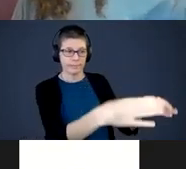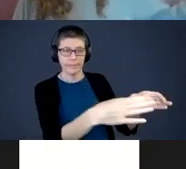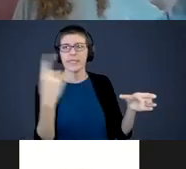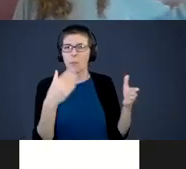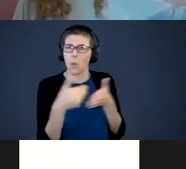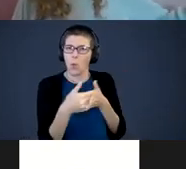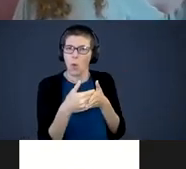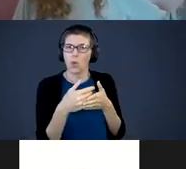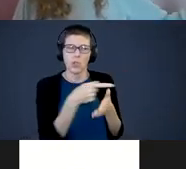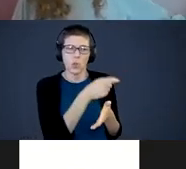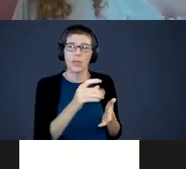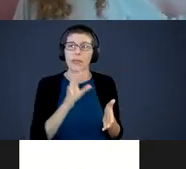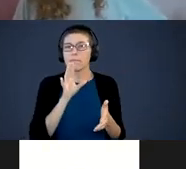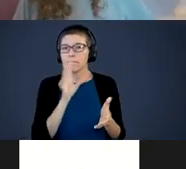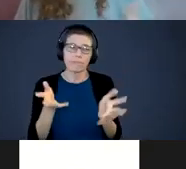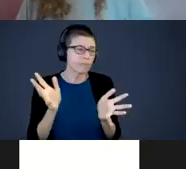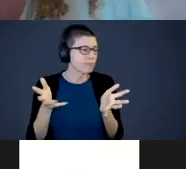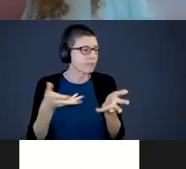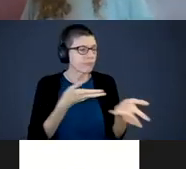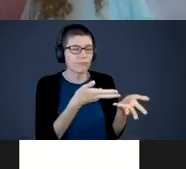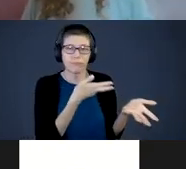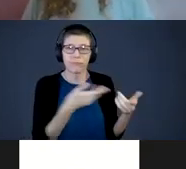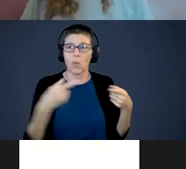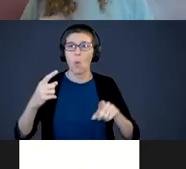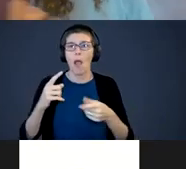can engage with them and talk to them while you are doing the dishes, or while you are